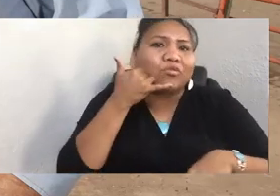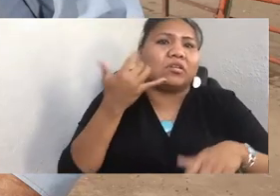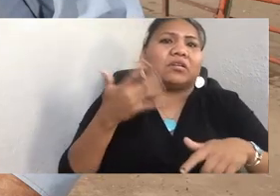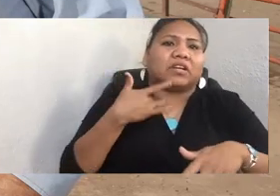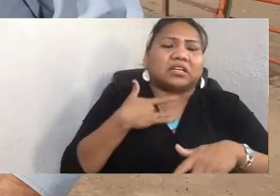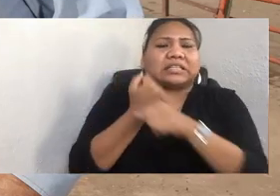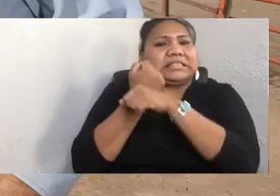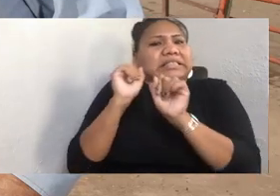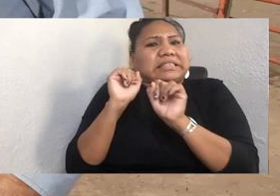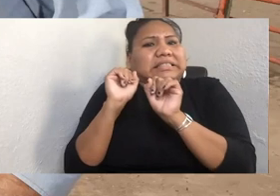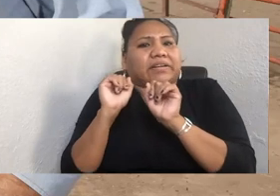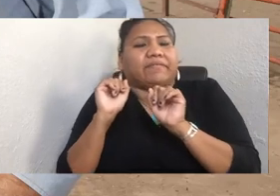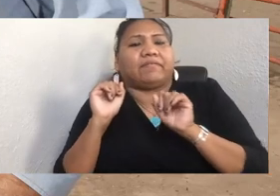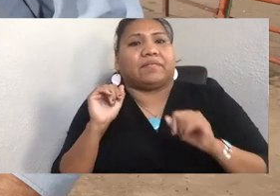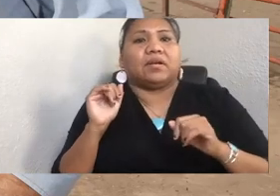was used in almost every urban Indian Center